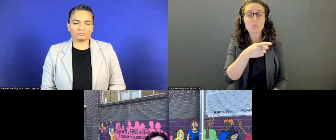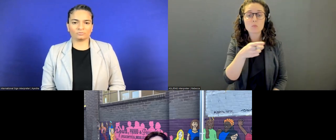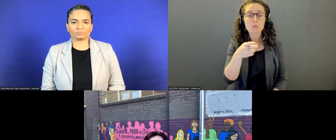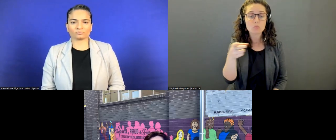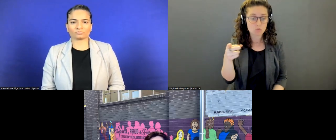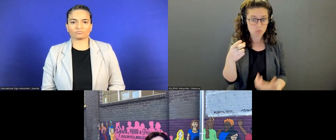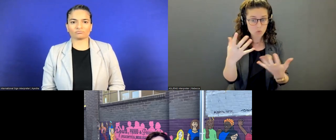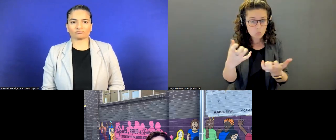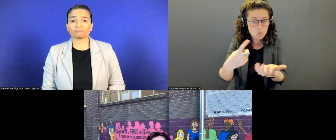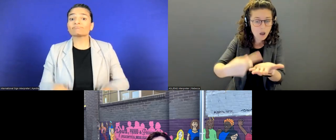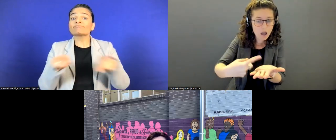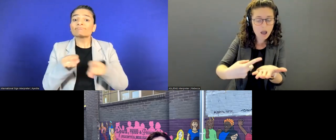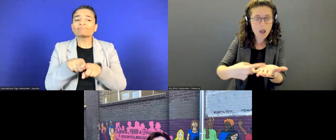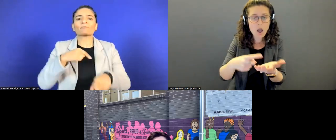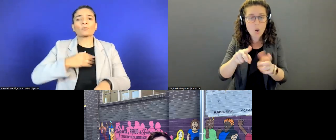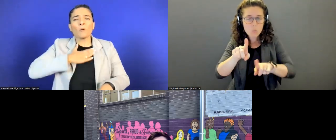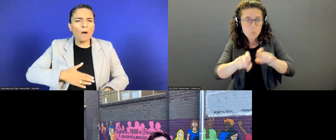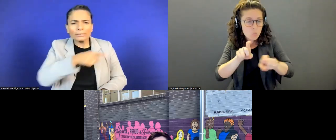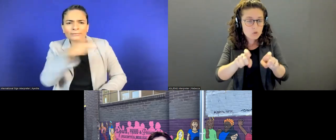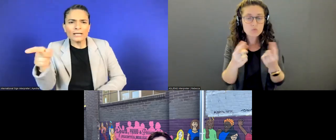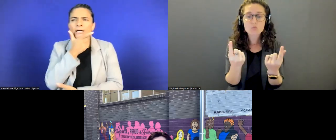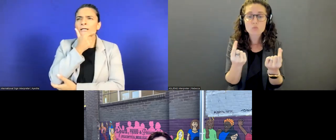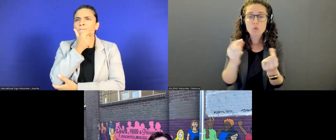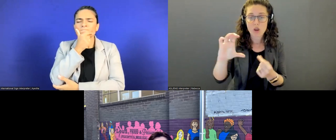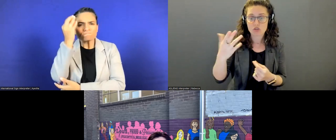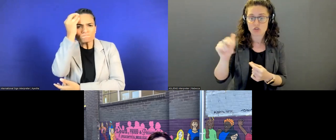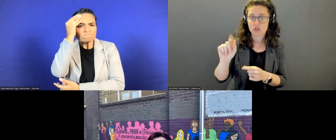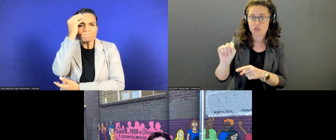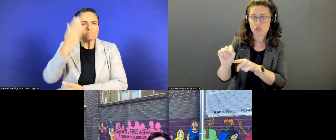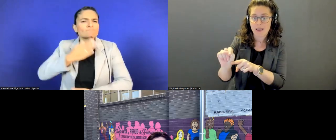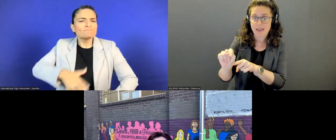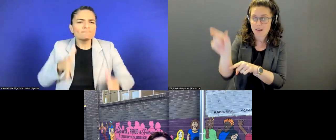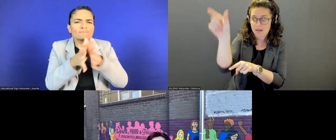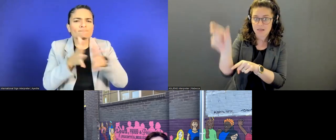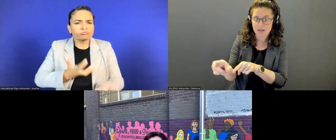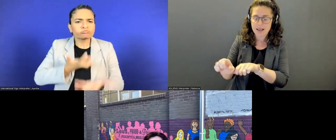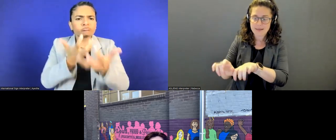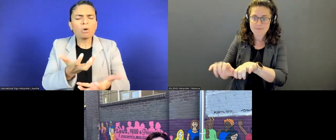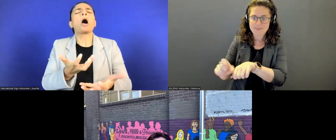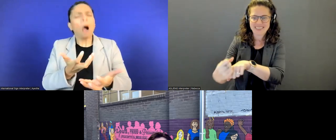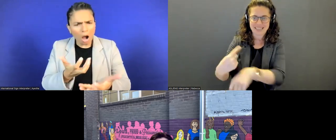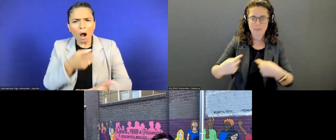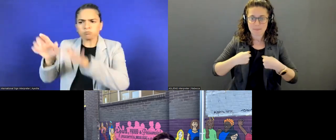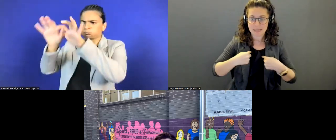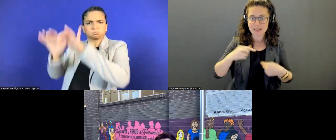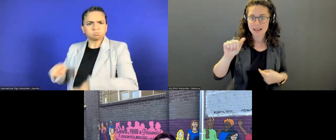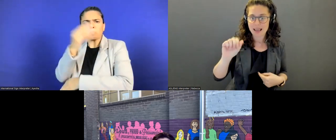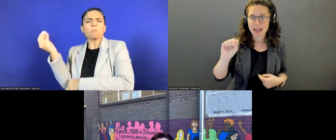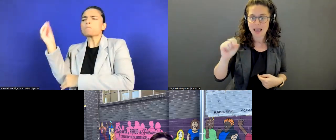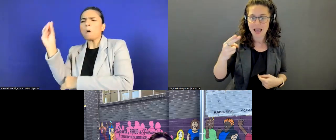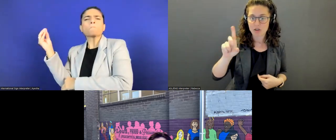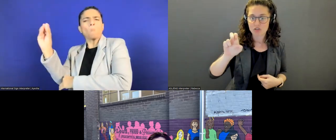You can chat your questions throughout this event directly to me, Ashley, at MIUSA.